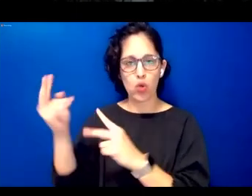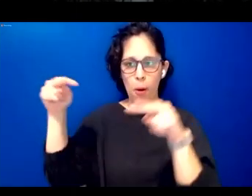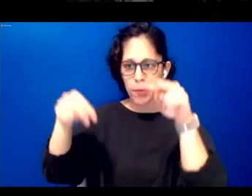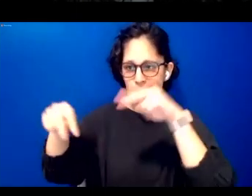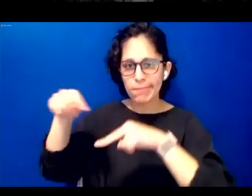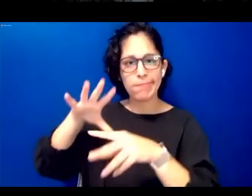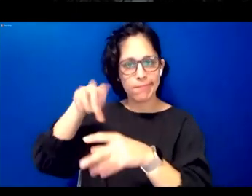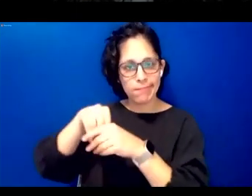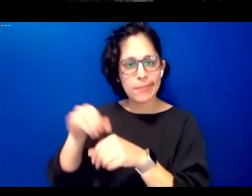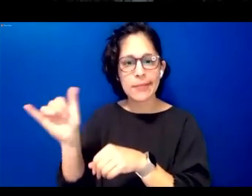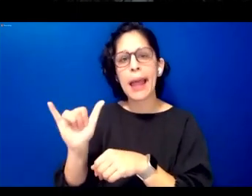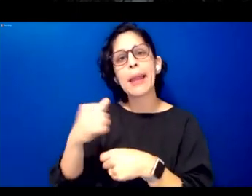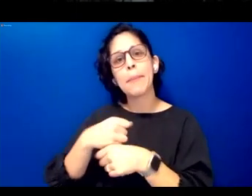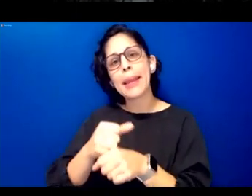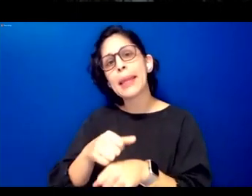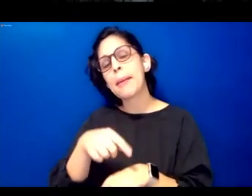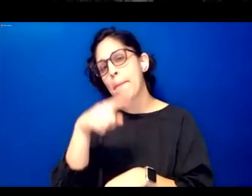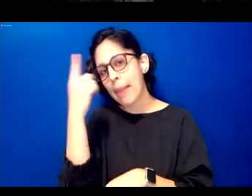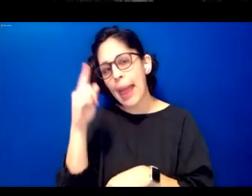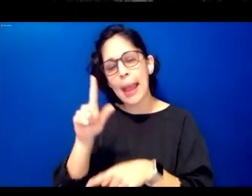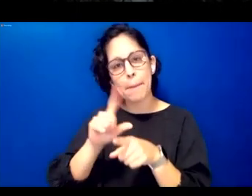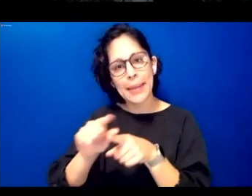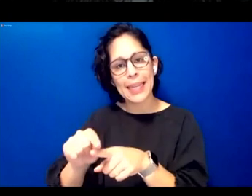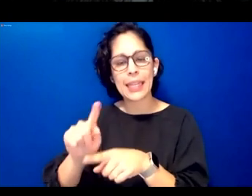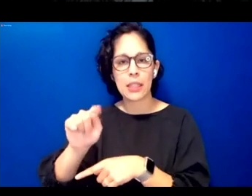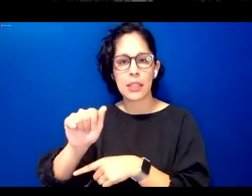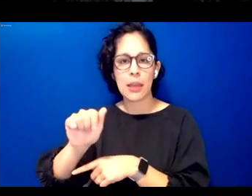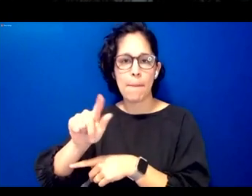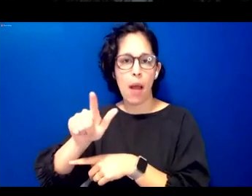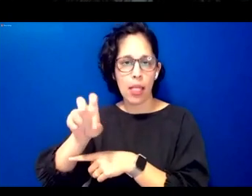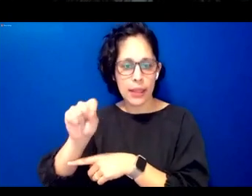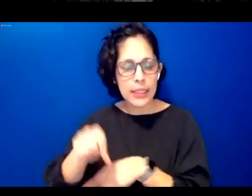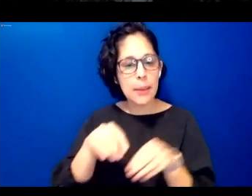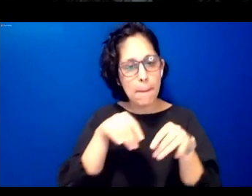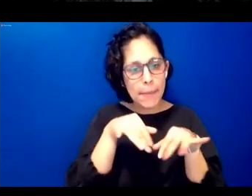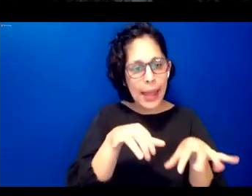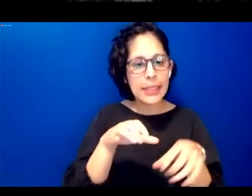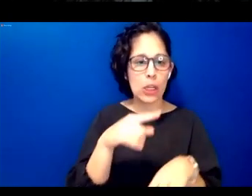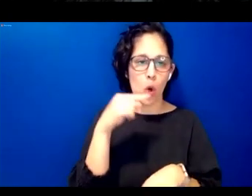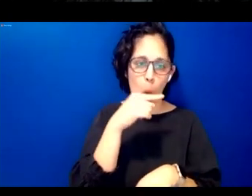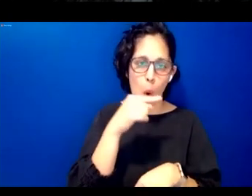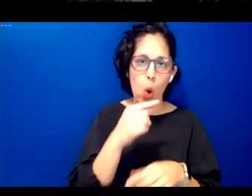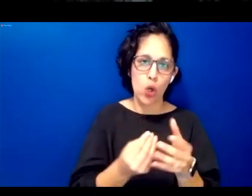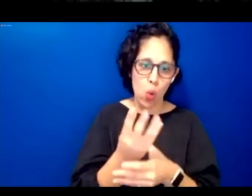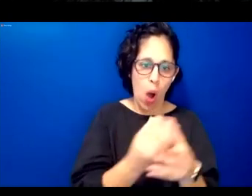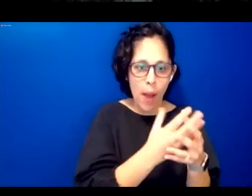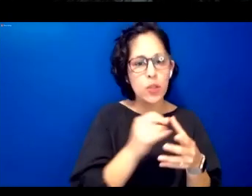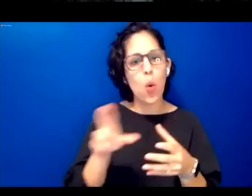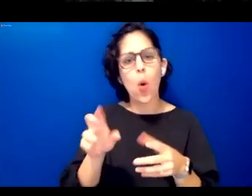black bean tamales planting corn crops or doing other embodied ancestral zaba tech practices